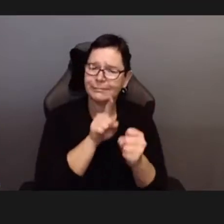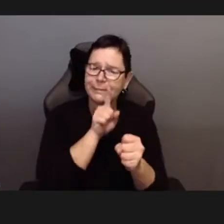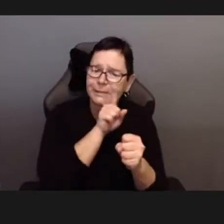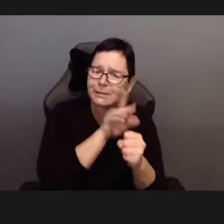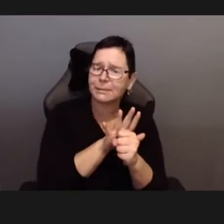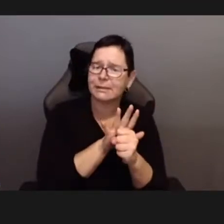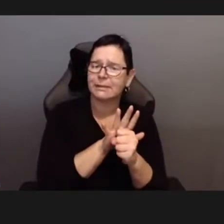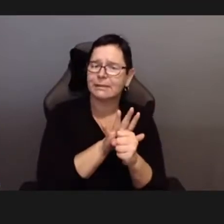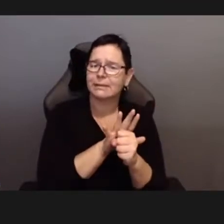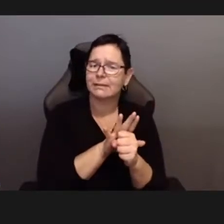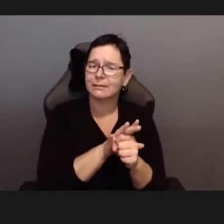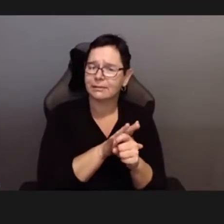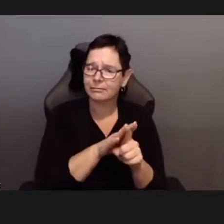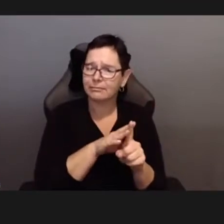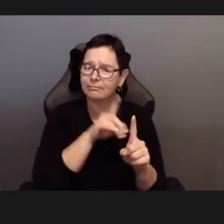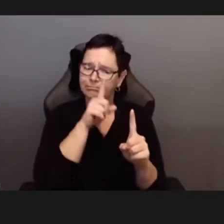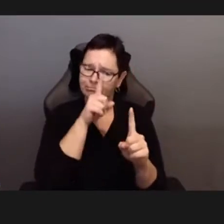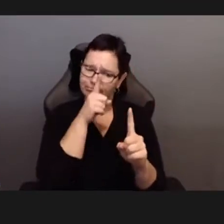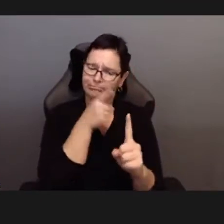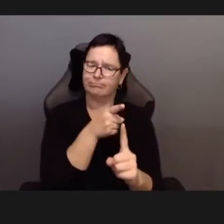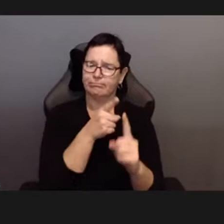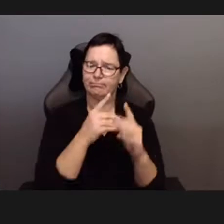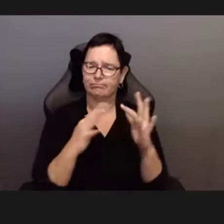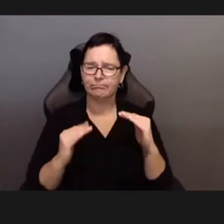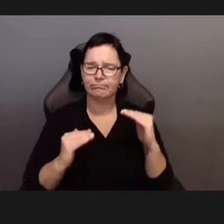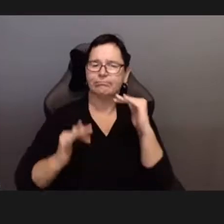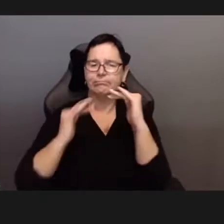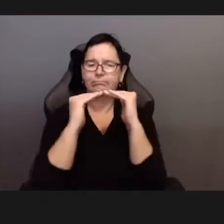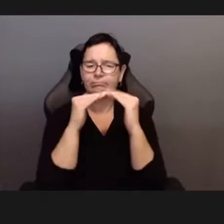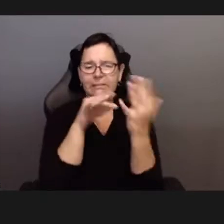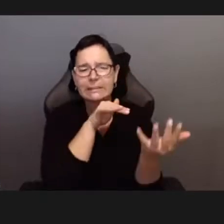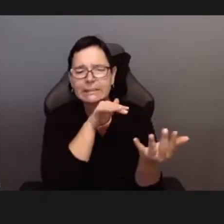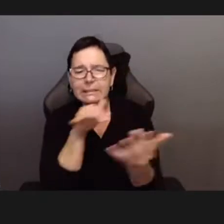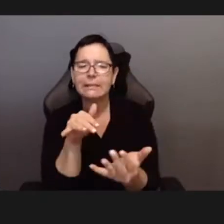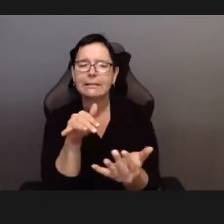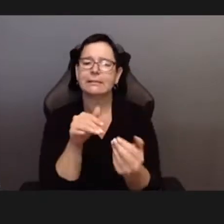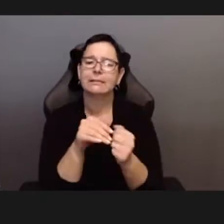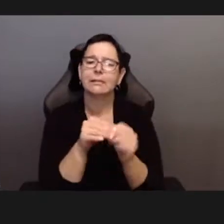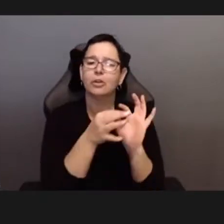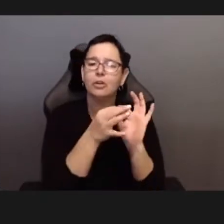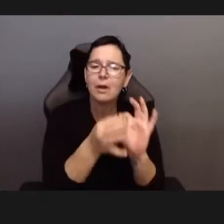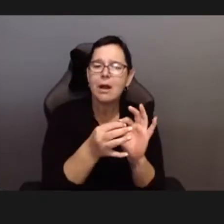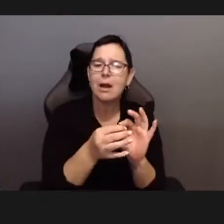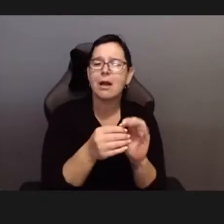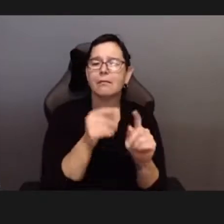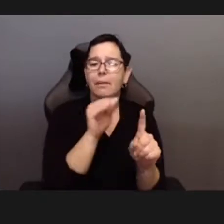As an undergraduate degree completion program,